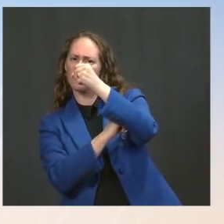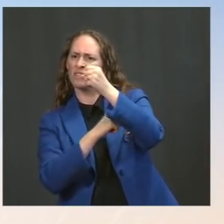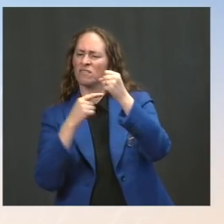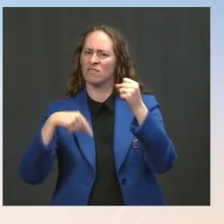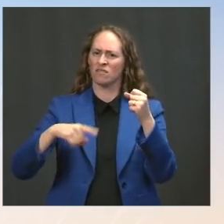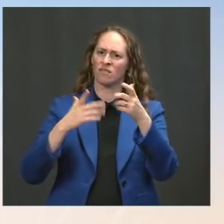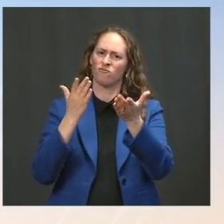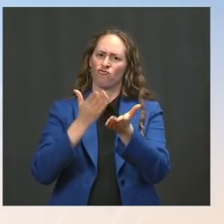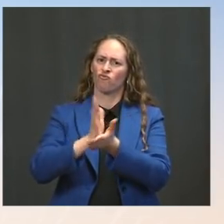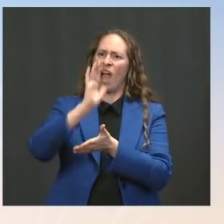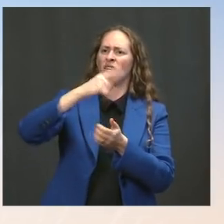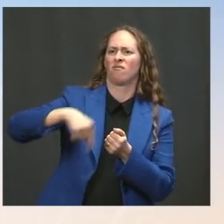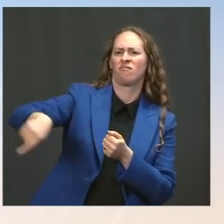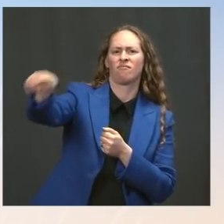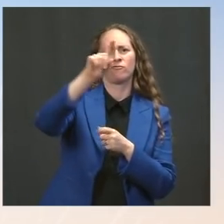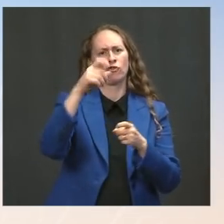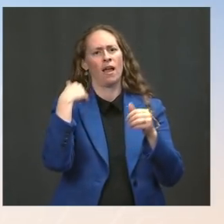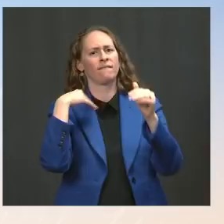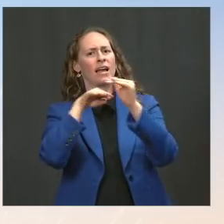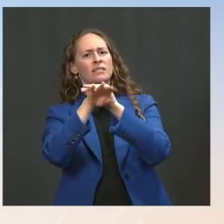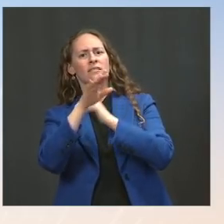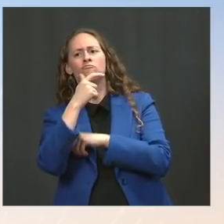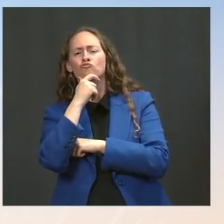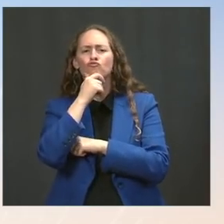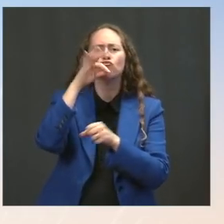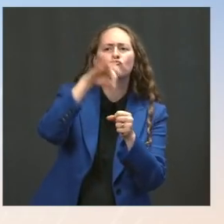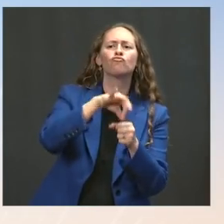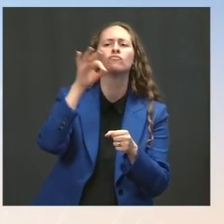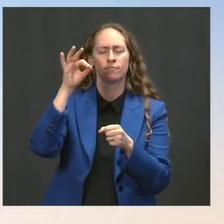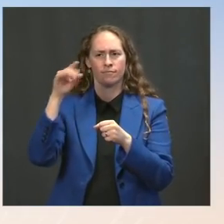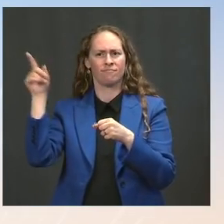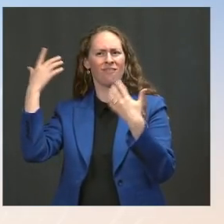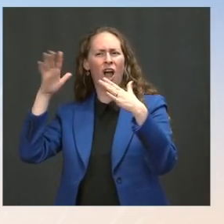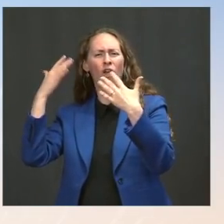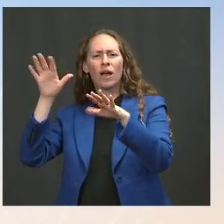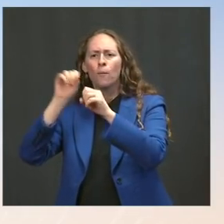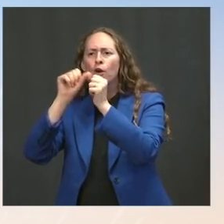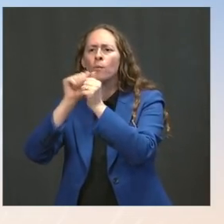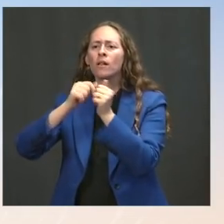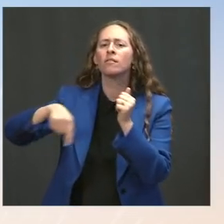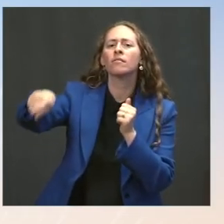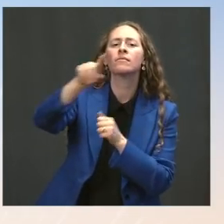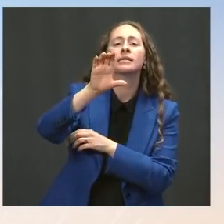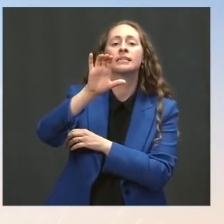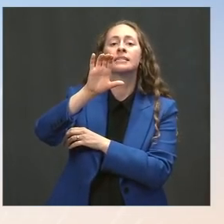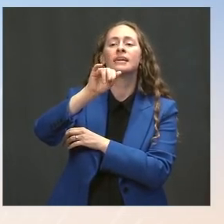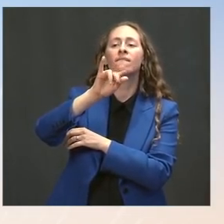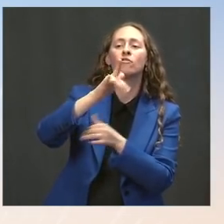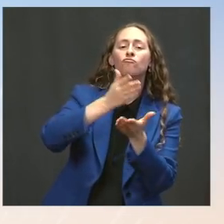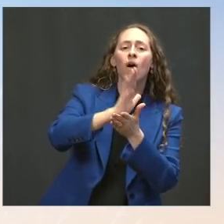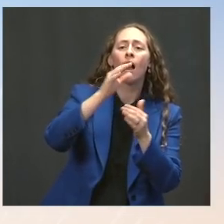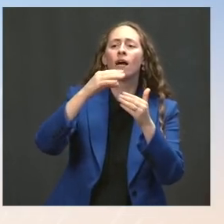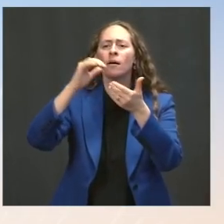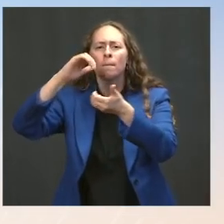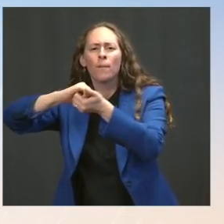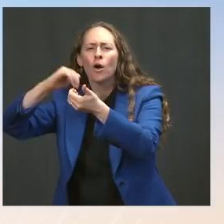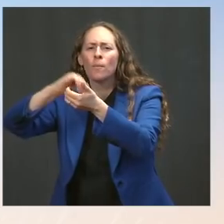He has worked in close coordination, as has our team, with civil rights groups and partnership. And he has conveyed to them, and I will convey again publicly: